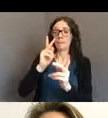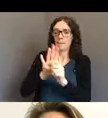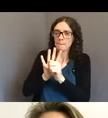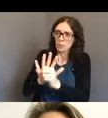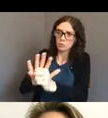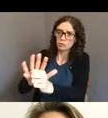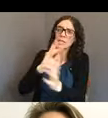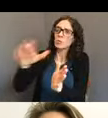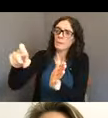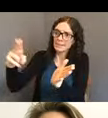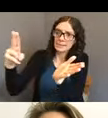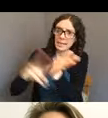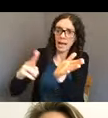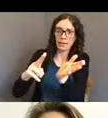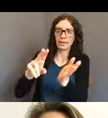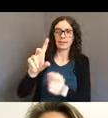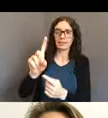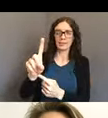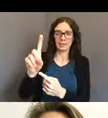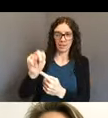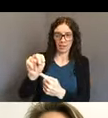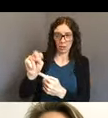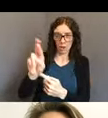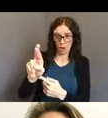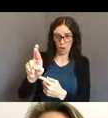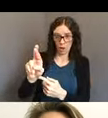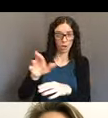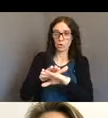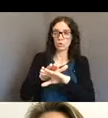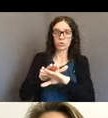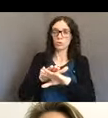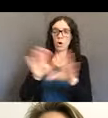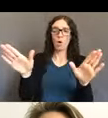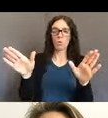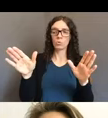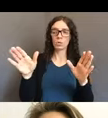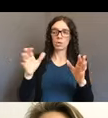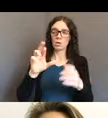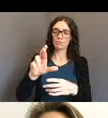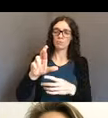as horrible as it sounds, that was happening here in Oregon and this Senate Bill 1606,